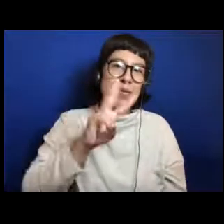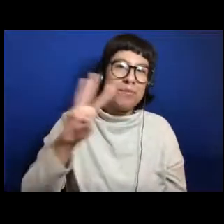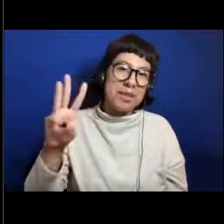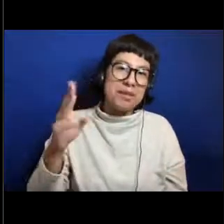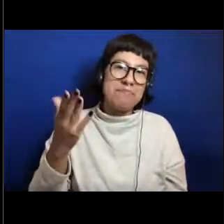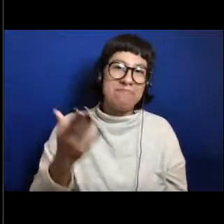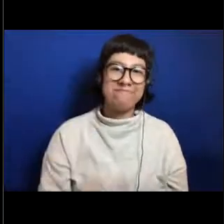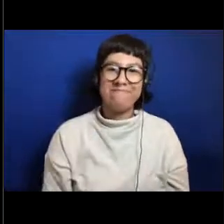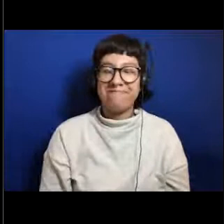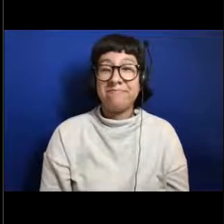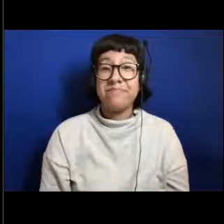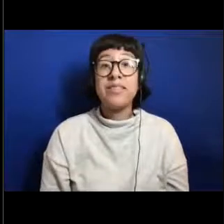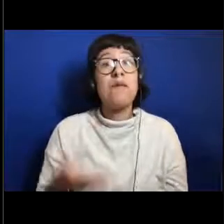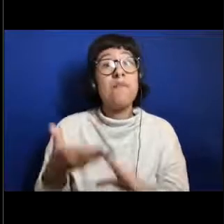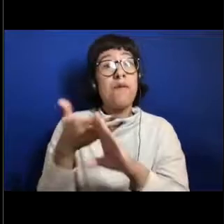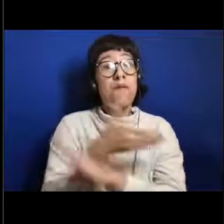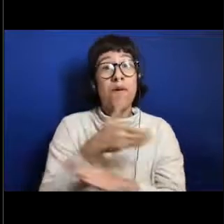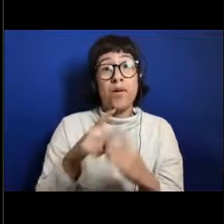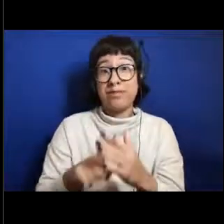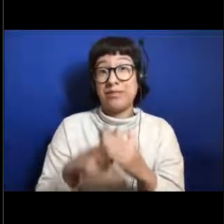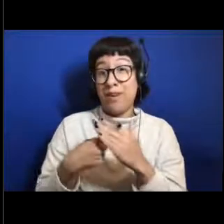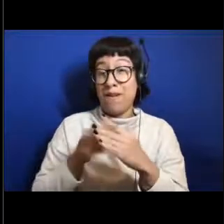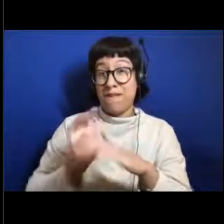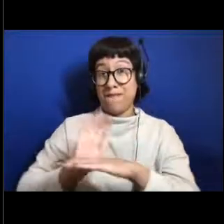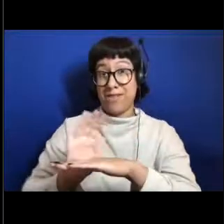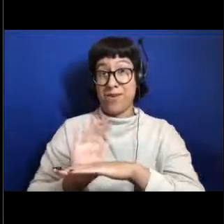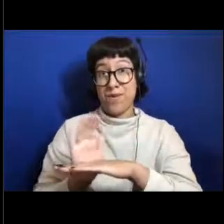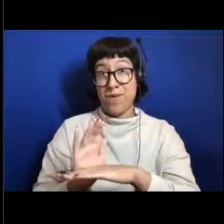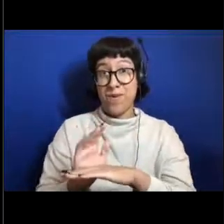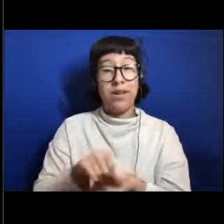Okay, so before I start my next video, do we have any questions.